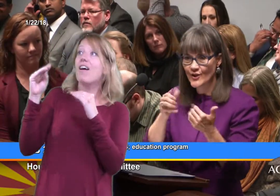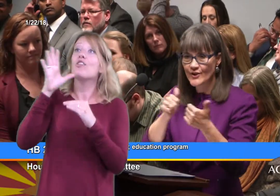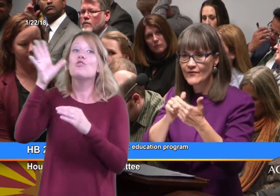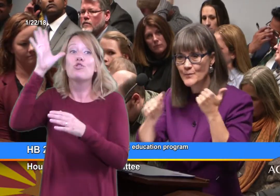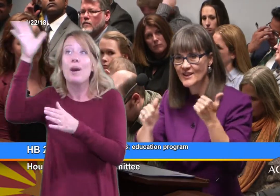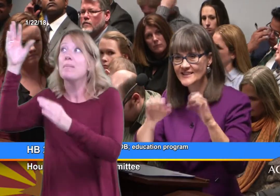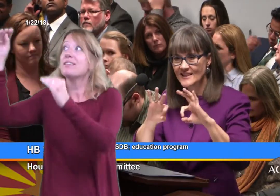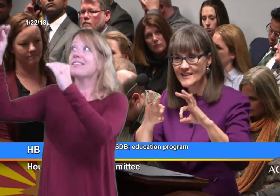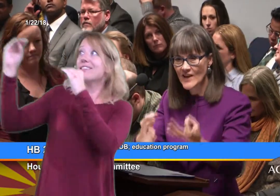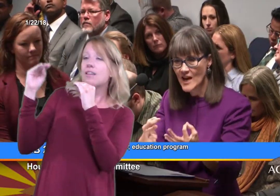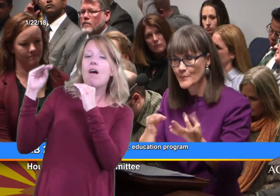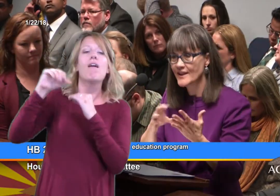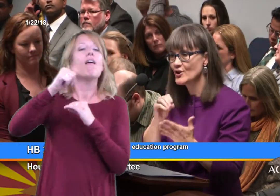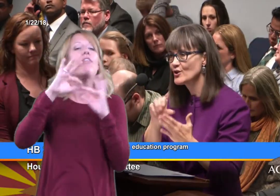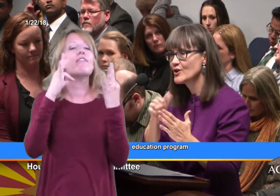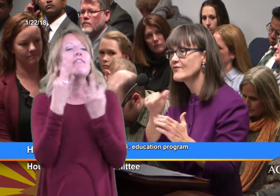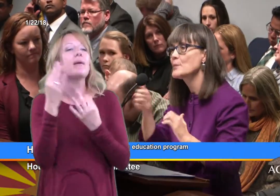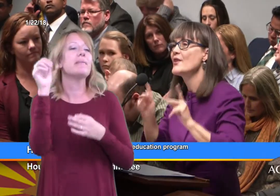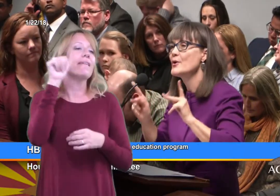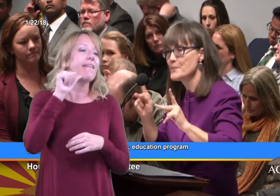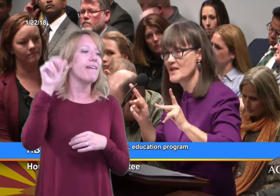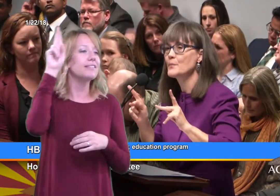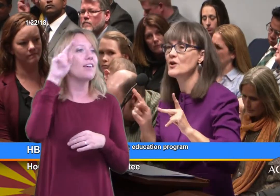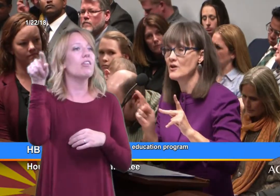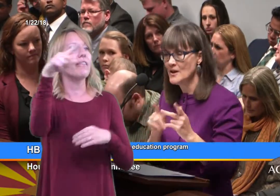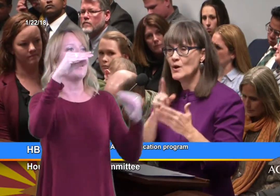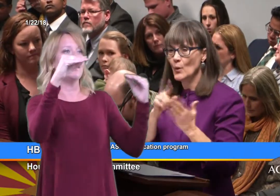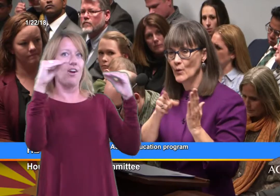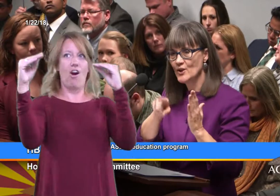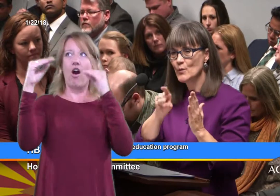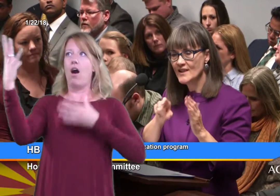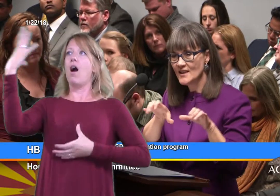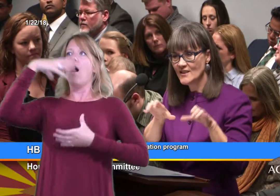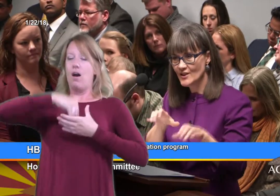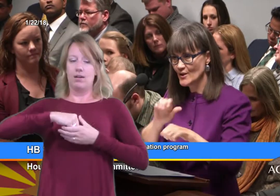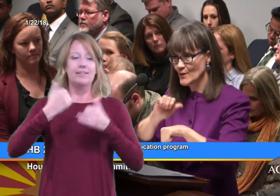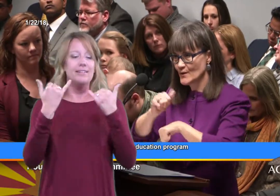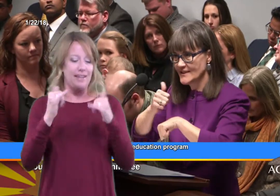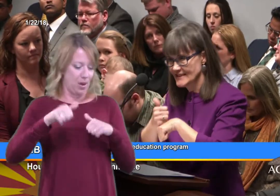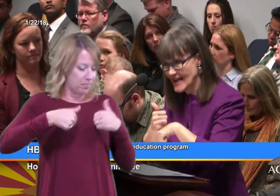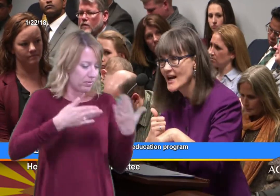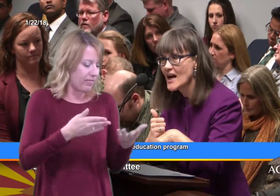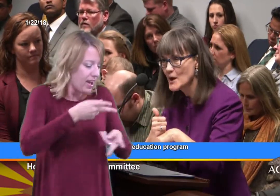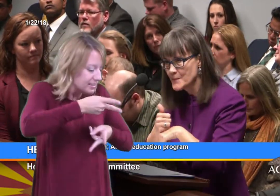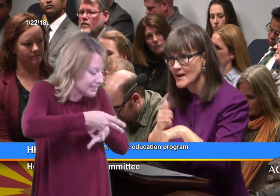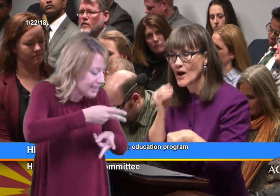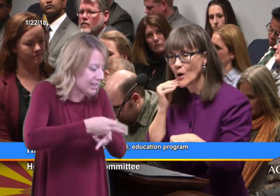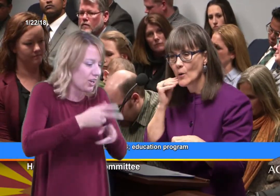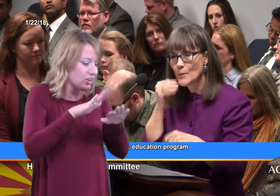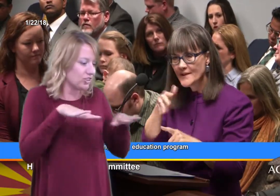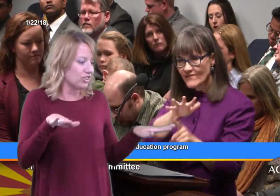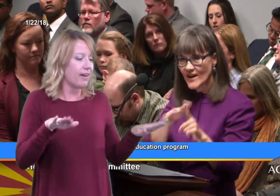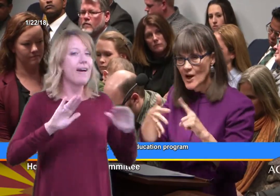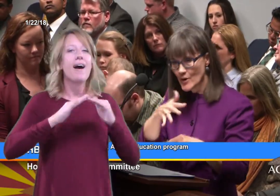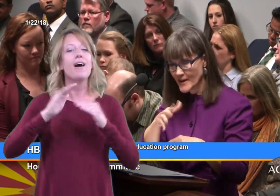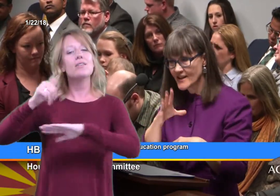You learn from your extended family. You learn from other people, what you needed to do to set up a home environment